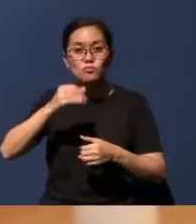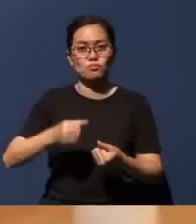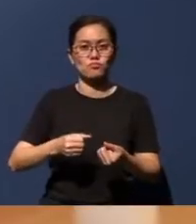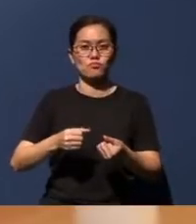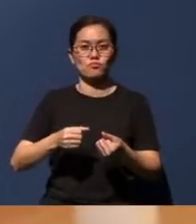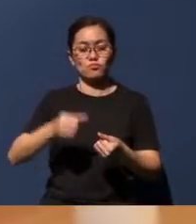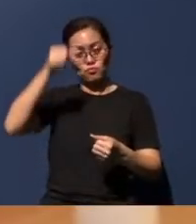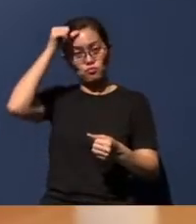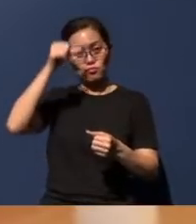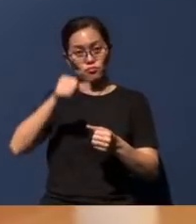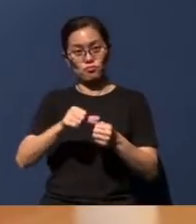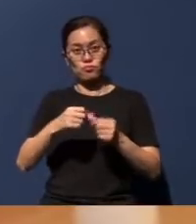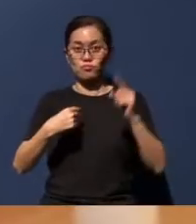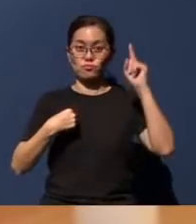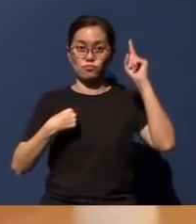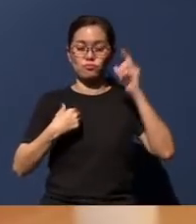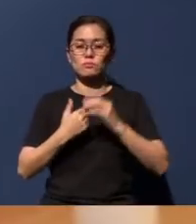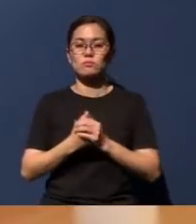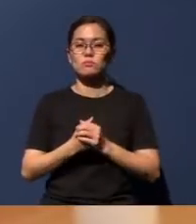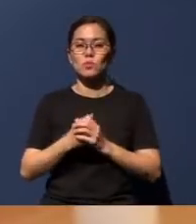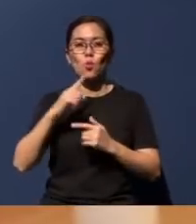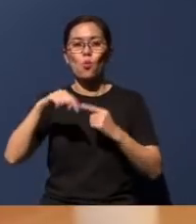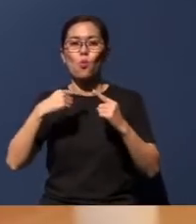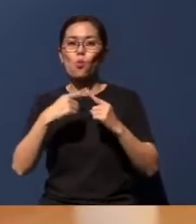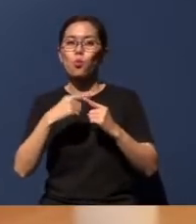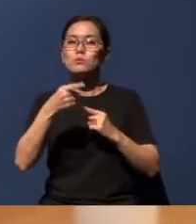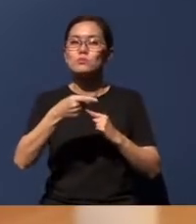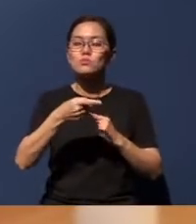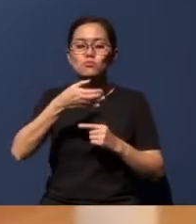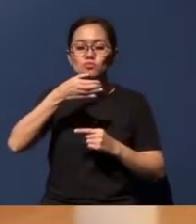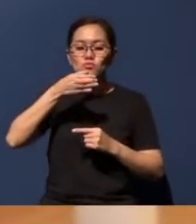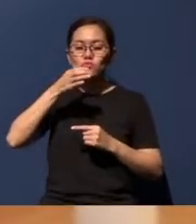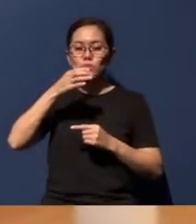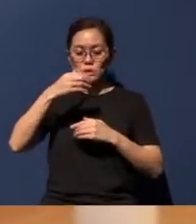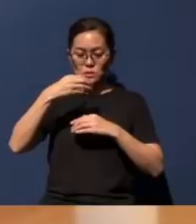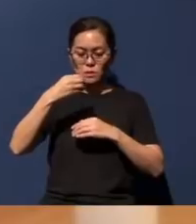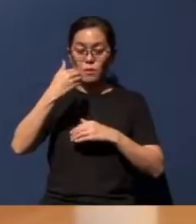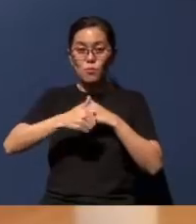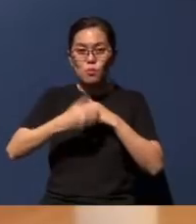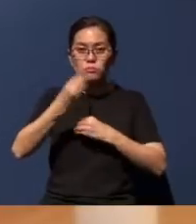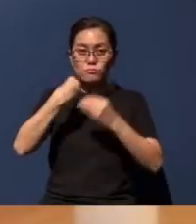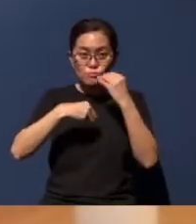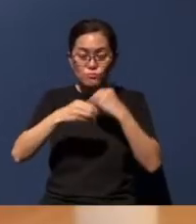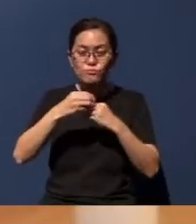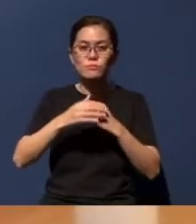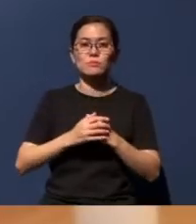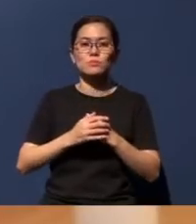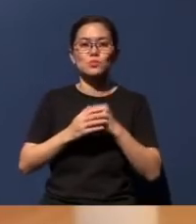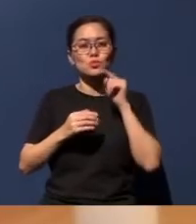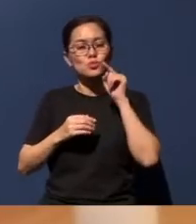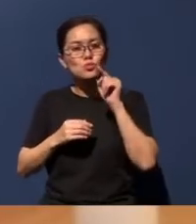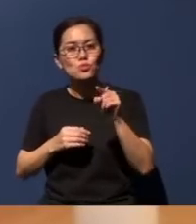in remembrance of Me.' For whenever you take this bread and drink this cup, you proclaim the